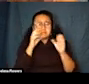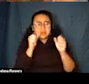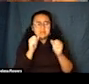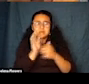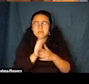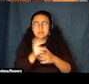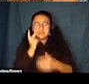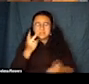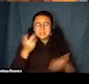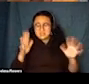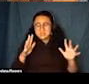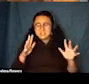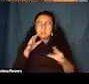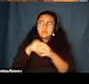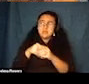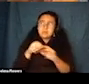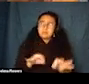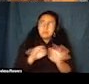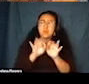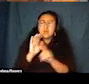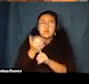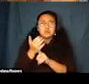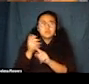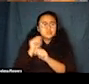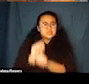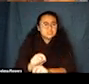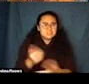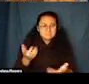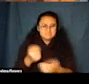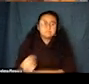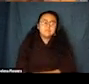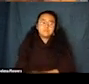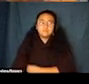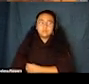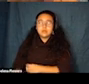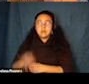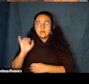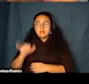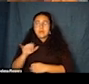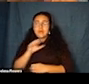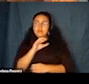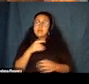participate in this important cultural tradition. So that's the carrot exciting things, but then there is